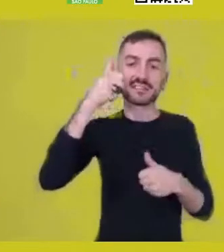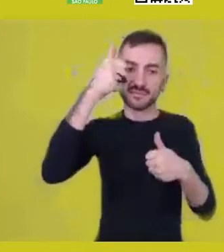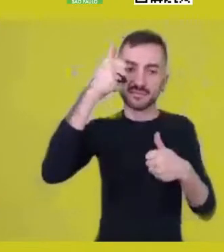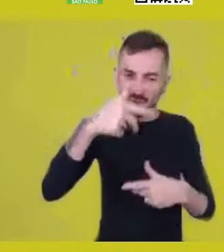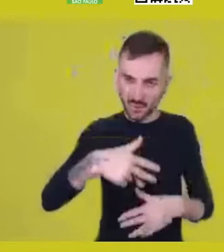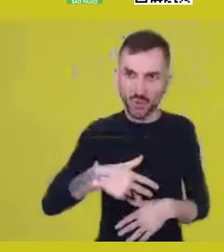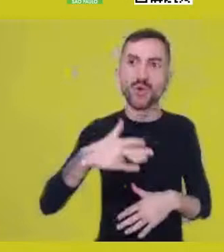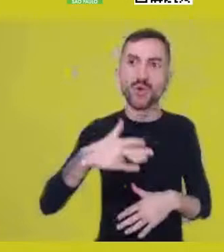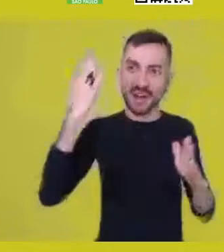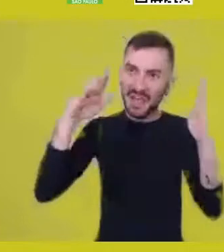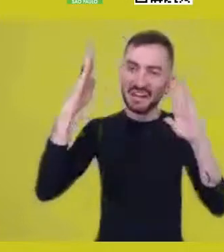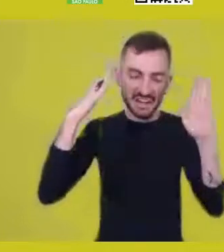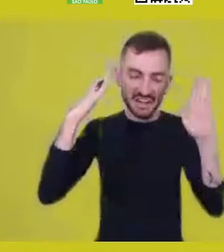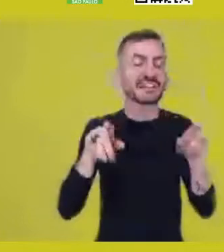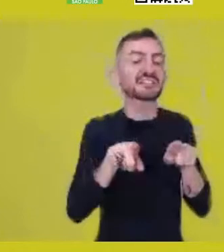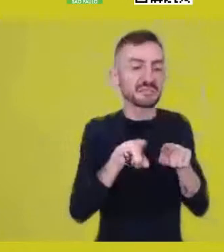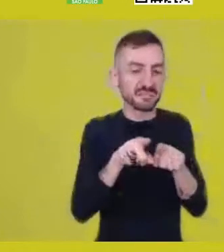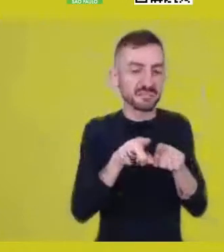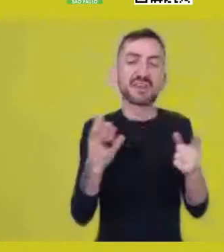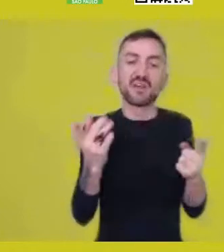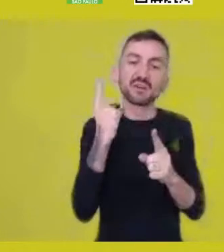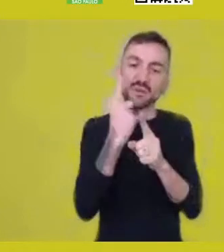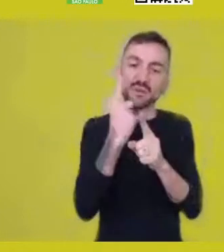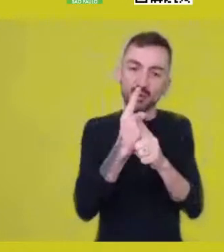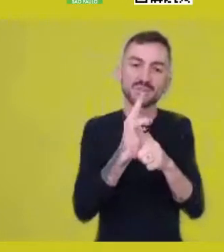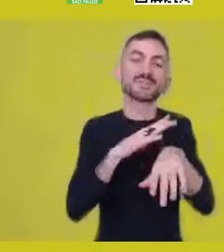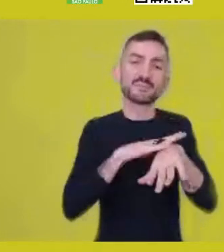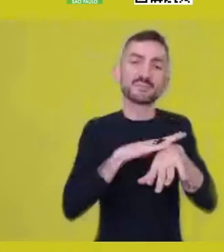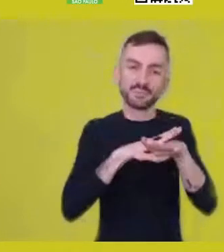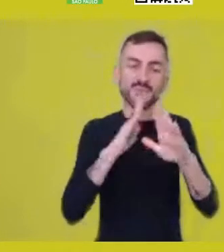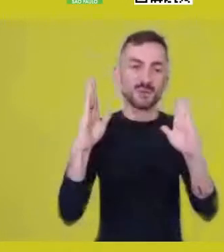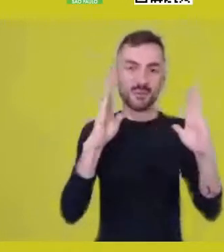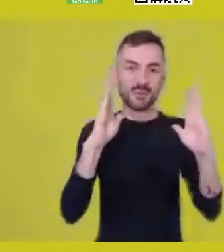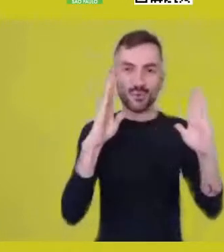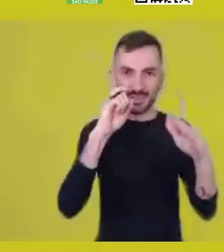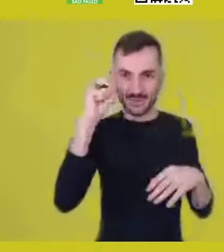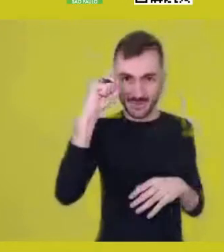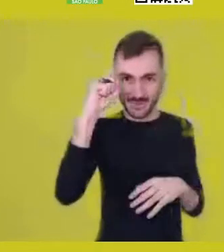being able to meet in such a difficult moment and creating something so palpable,